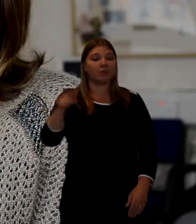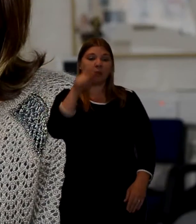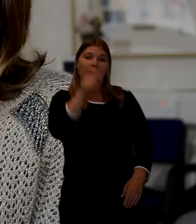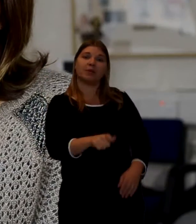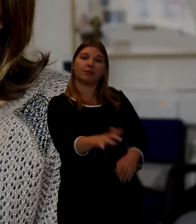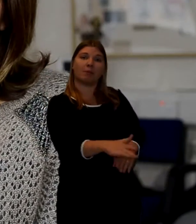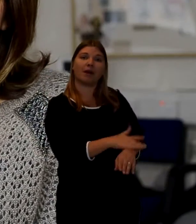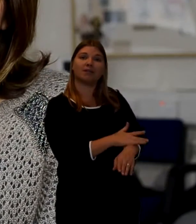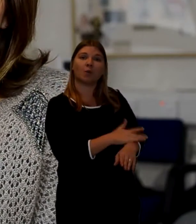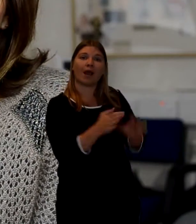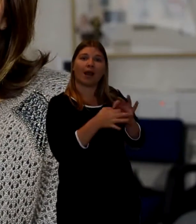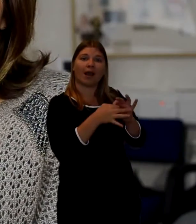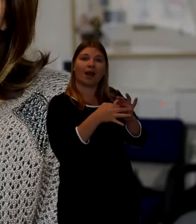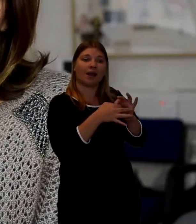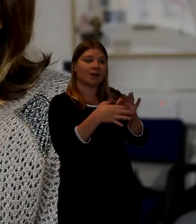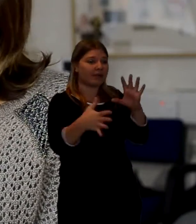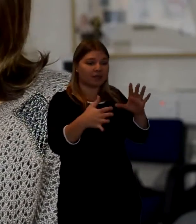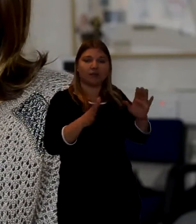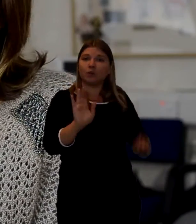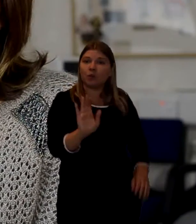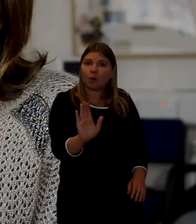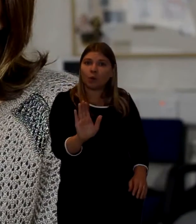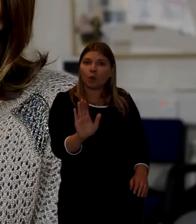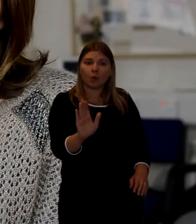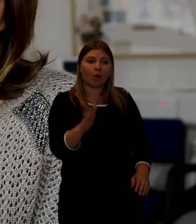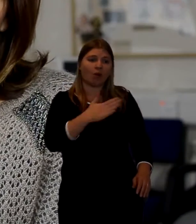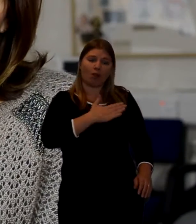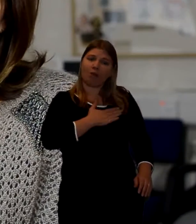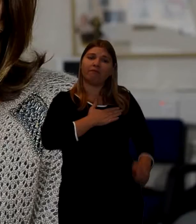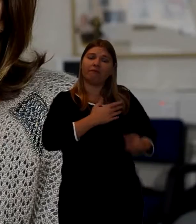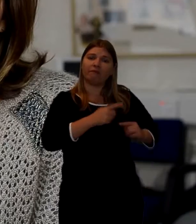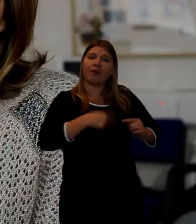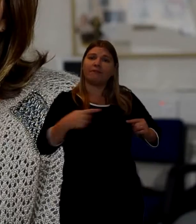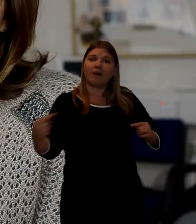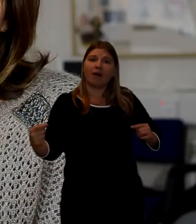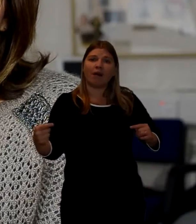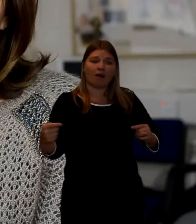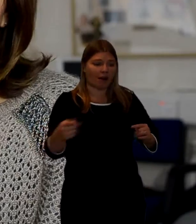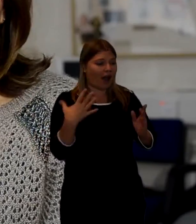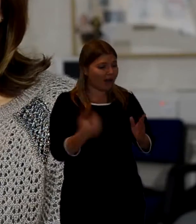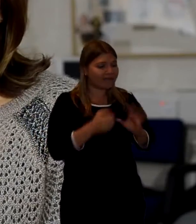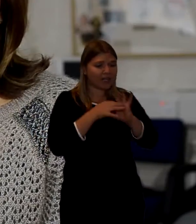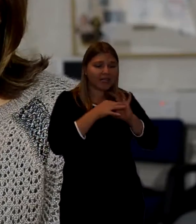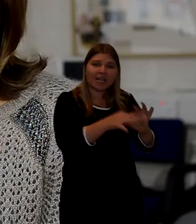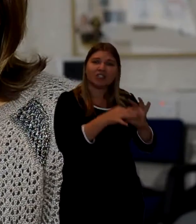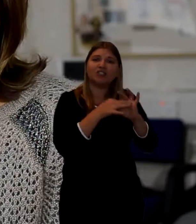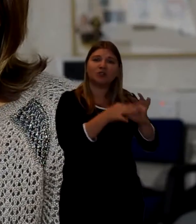They haven't truly left us. Love is eternal, as is the connection that you have with people.